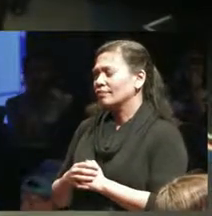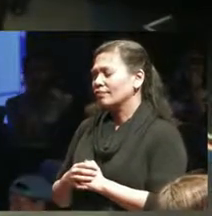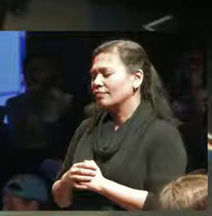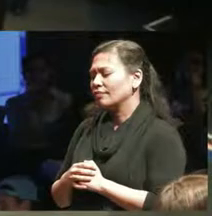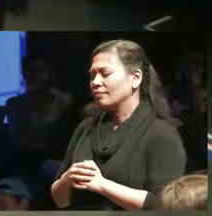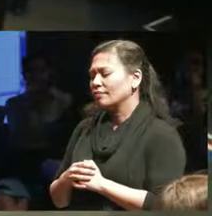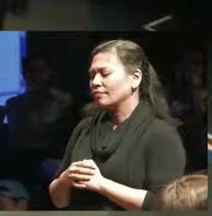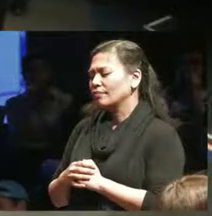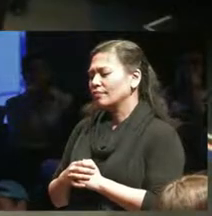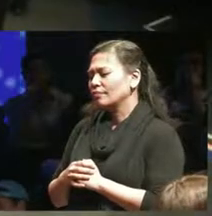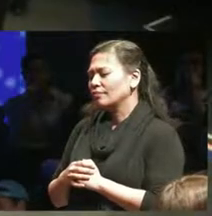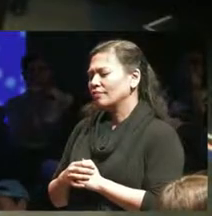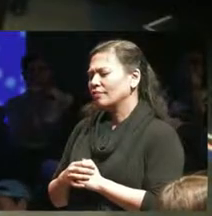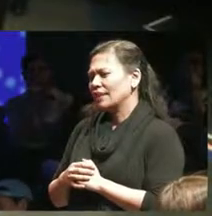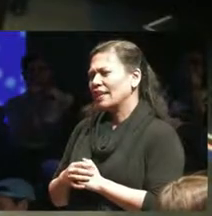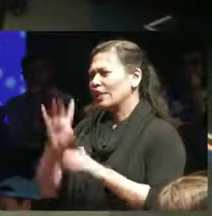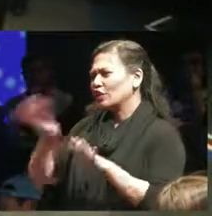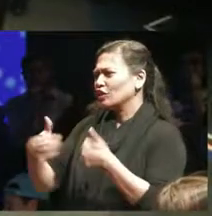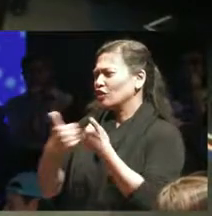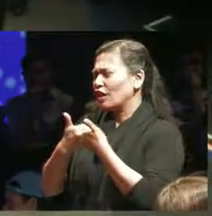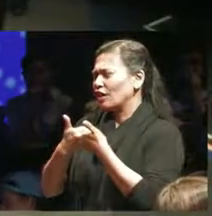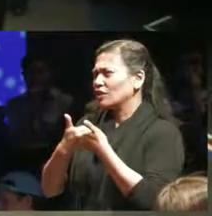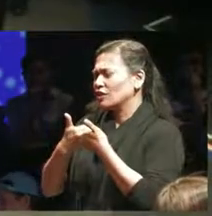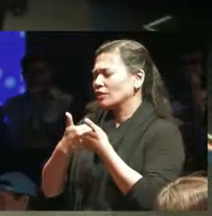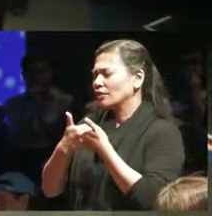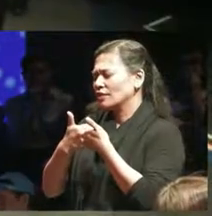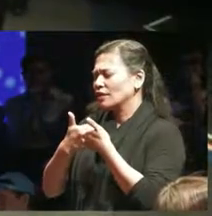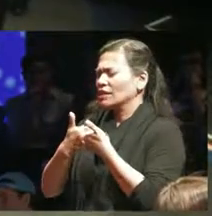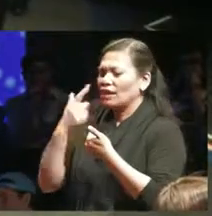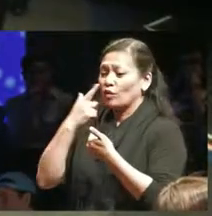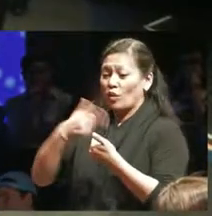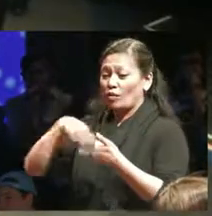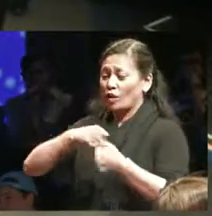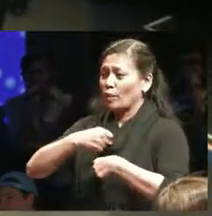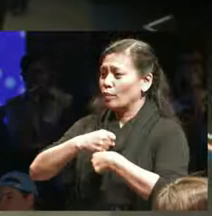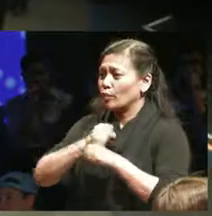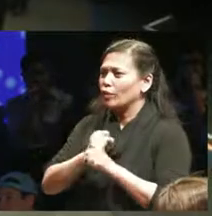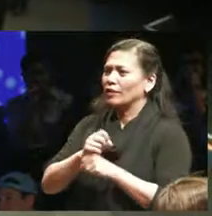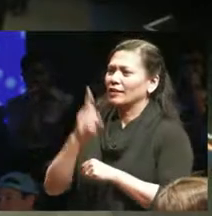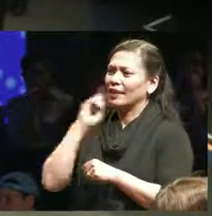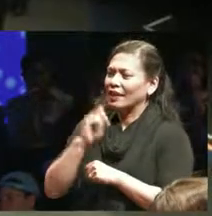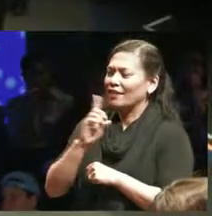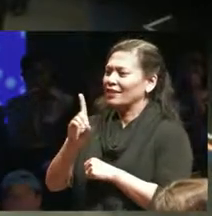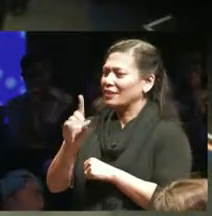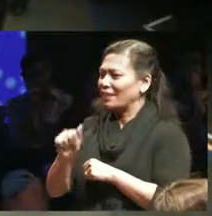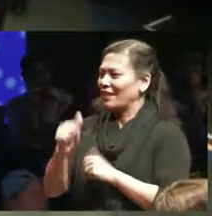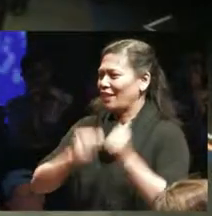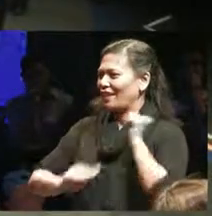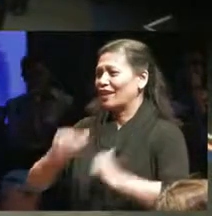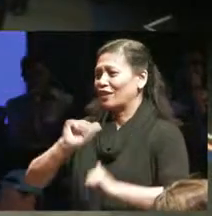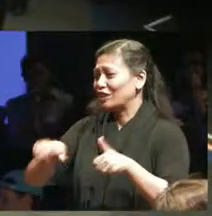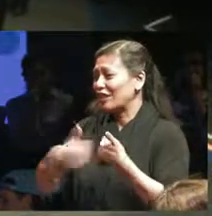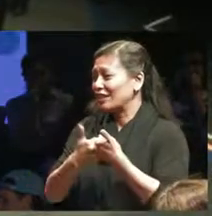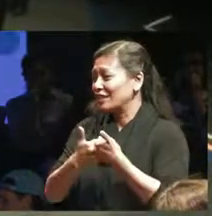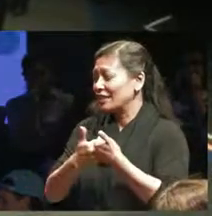it's quite difficult to produce deaf and disability theatre so coming to an